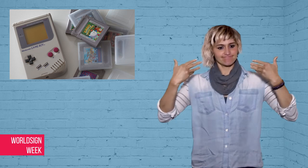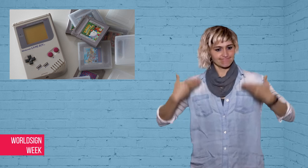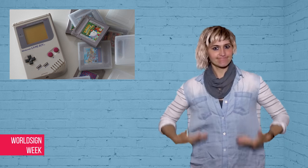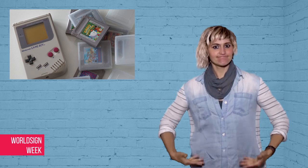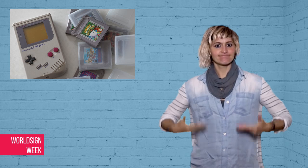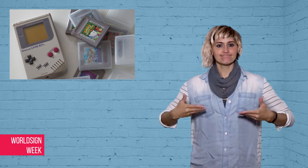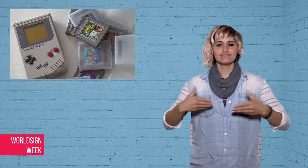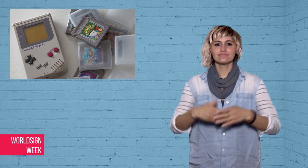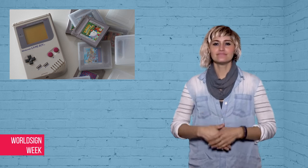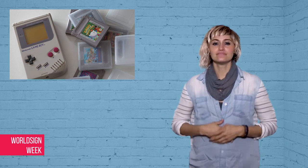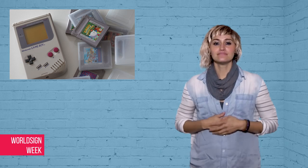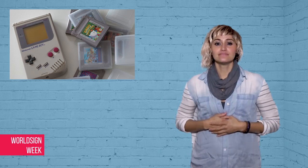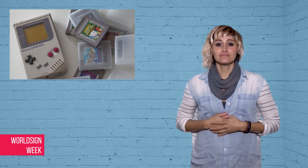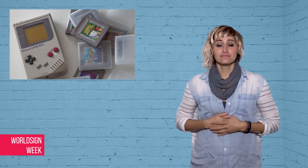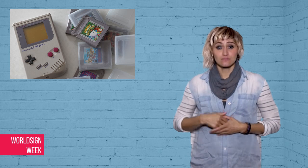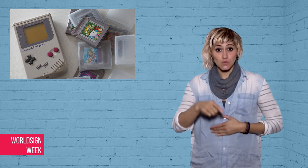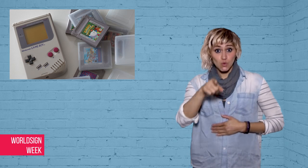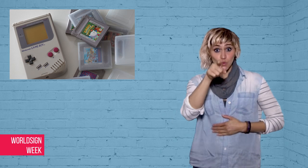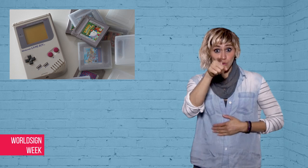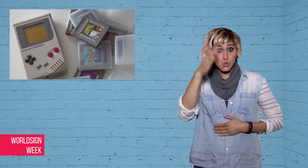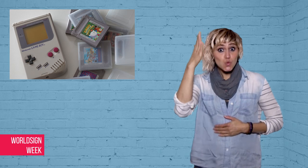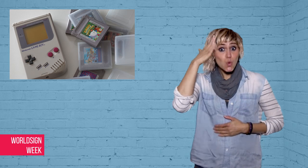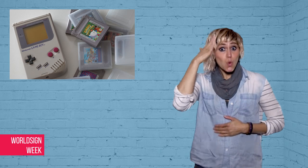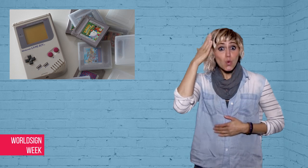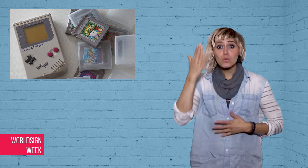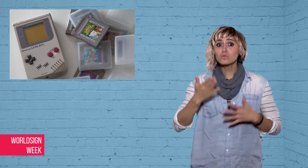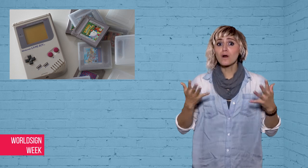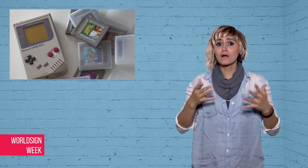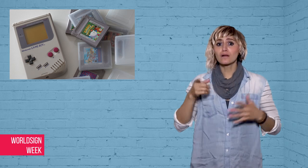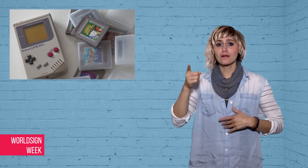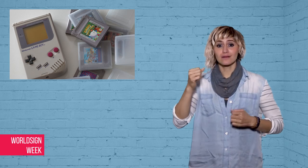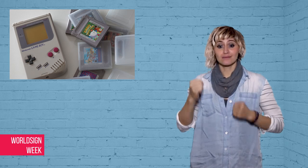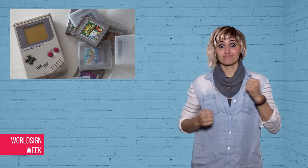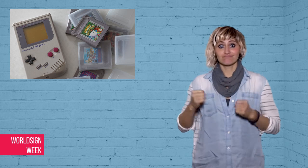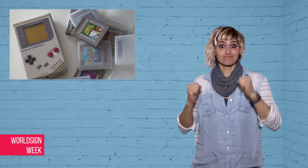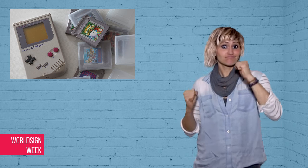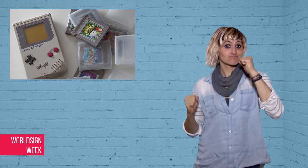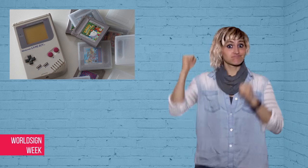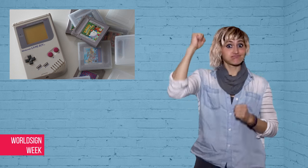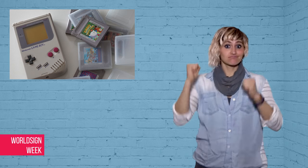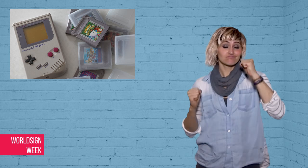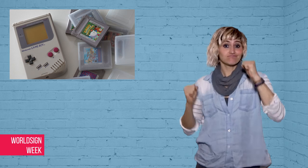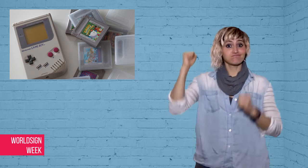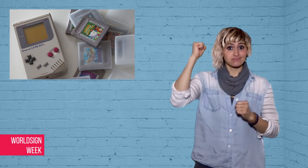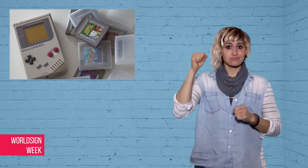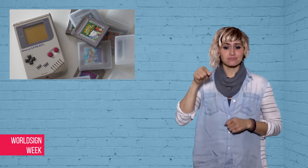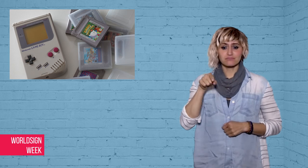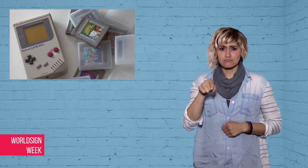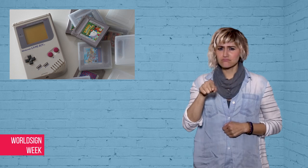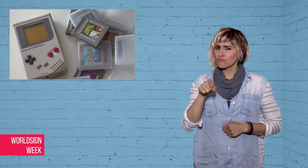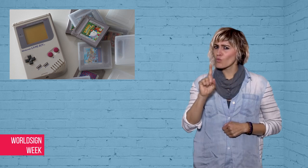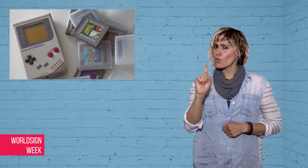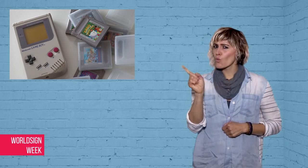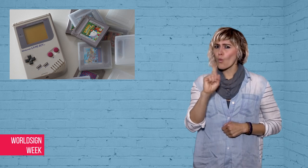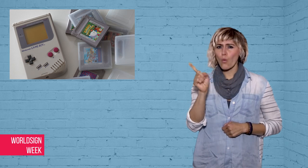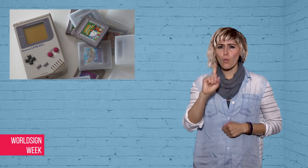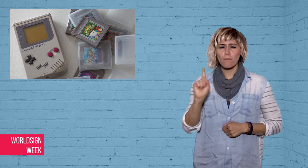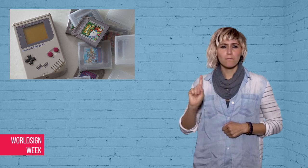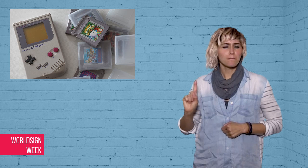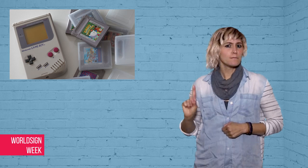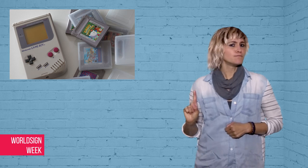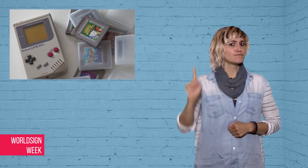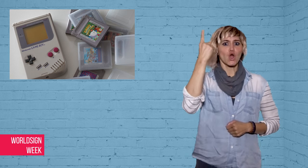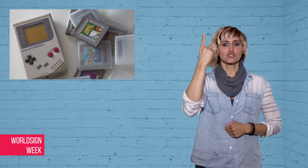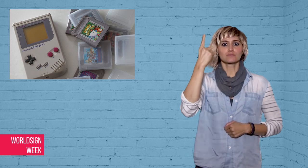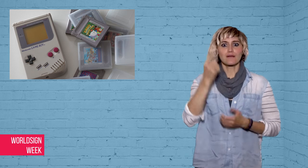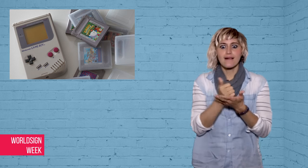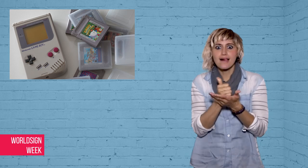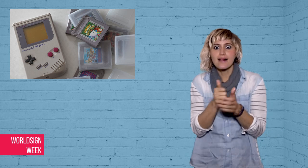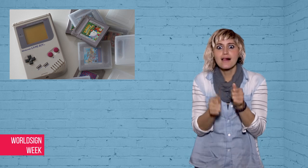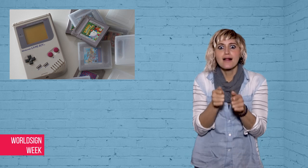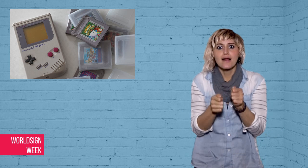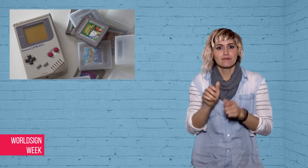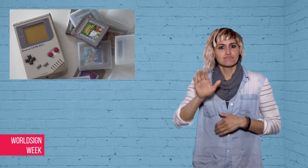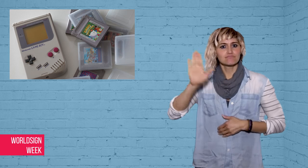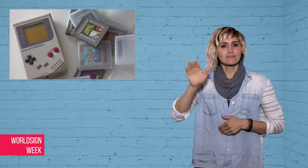Did you know that Super Mario Bros was